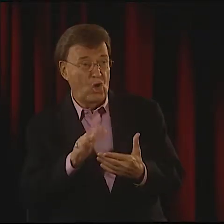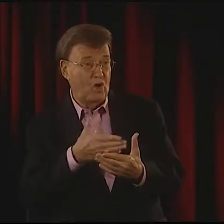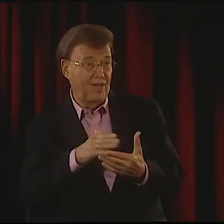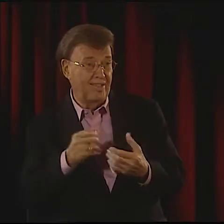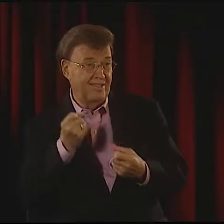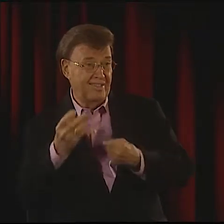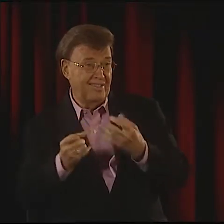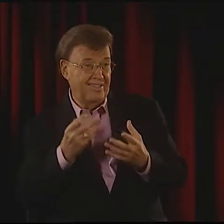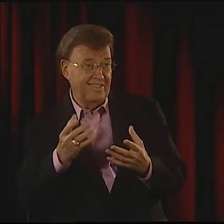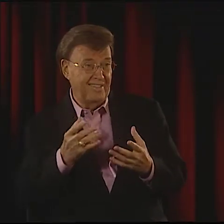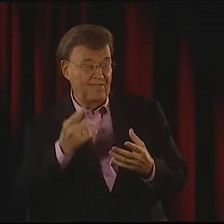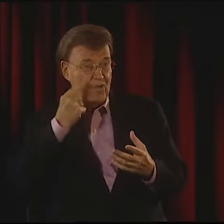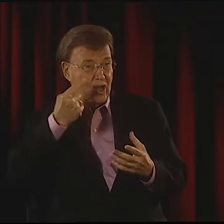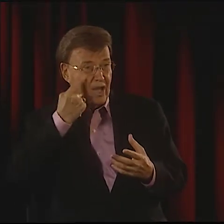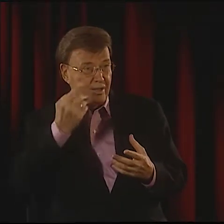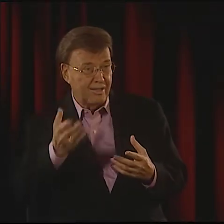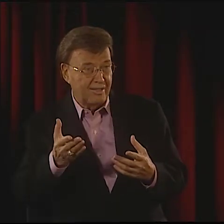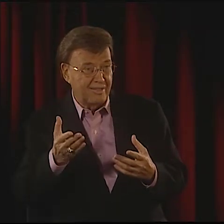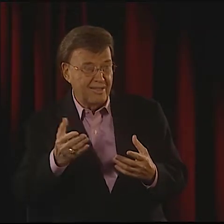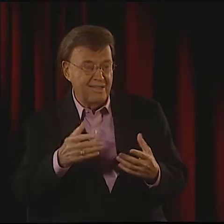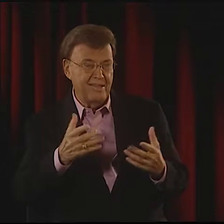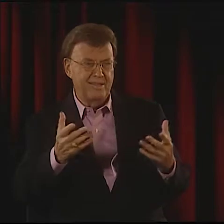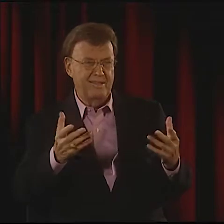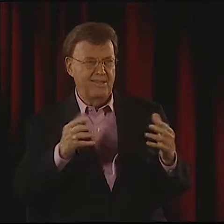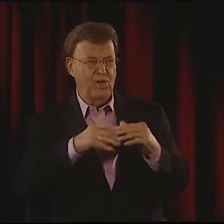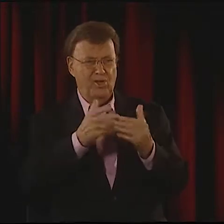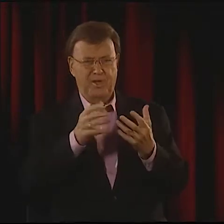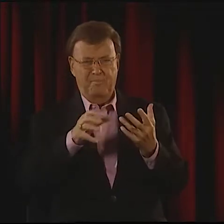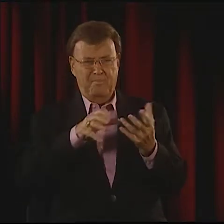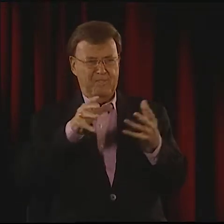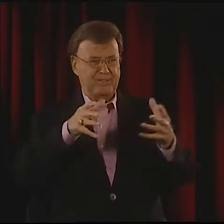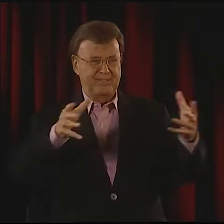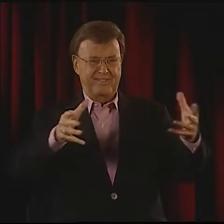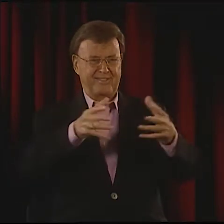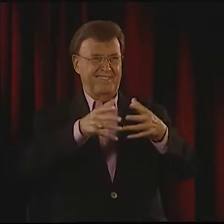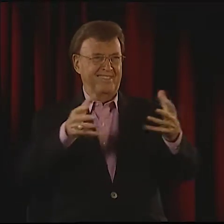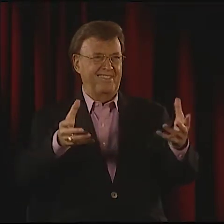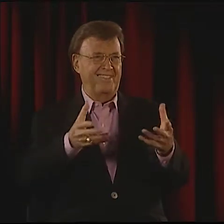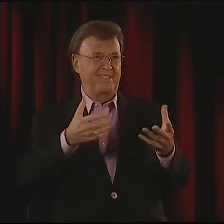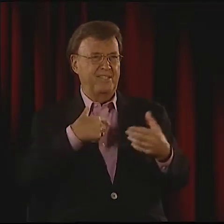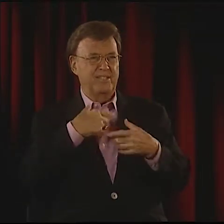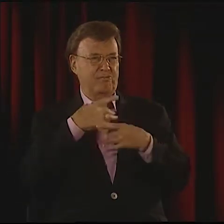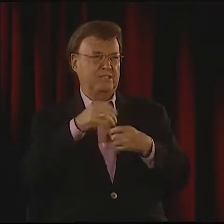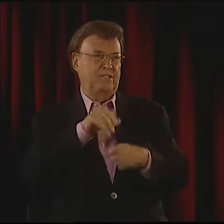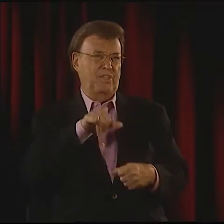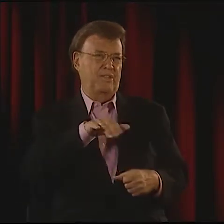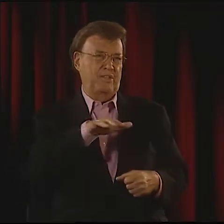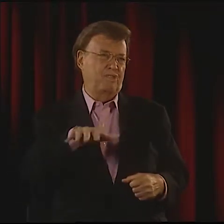WITH POETRY AND SONG STYLE OF EXPRESSION VISUALLY.